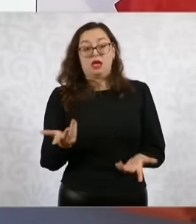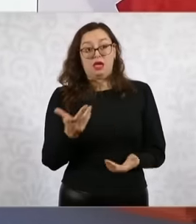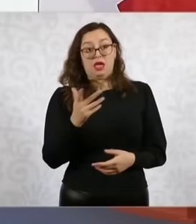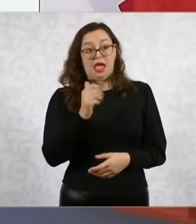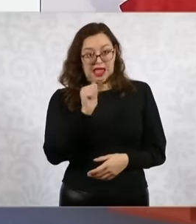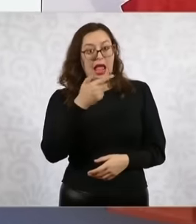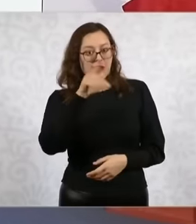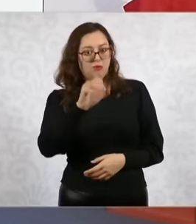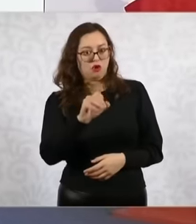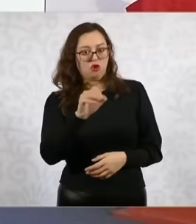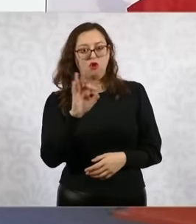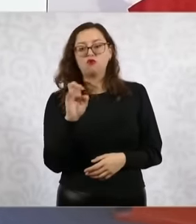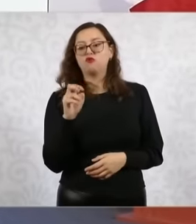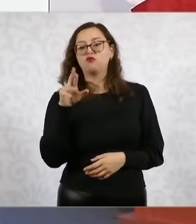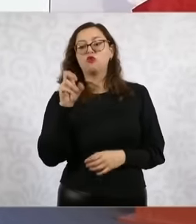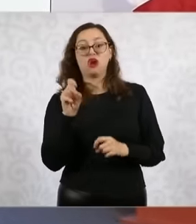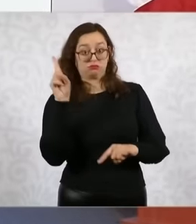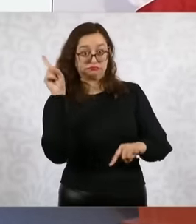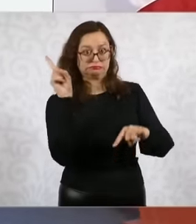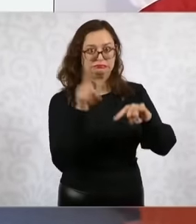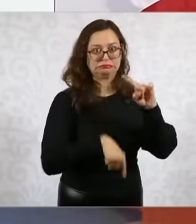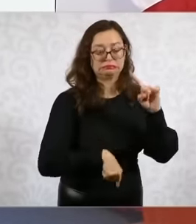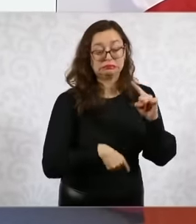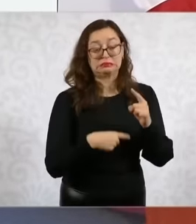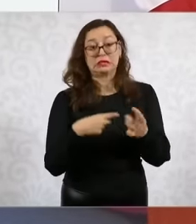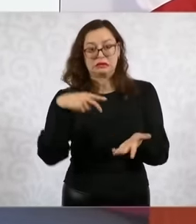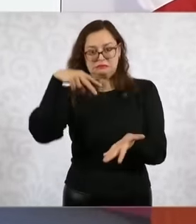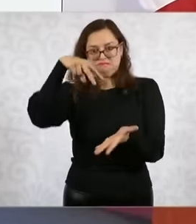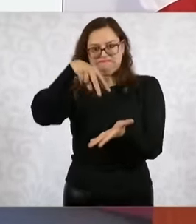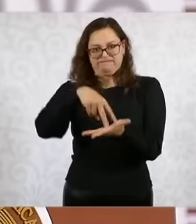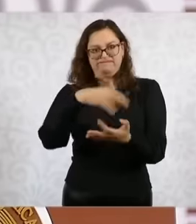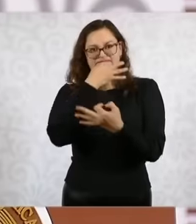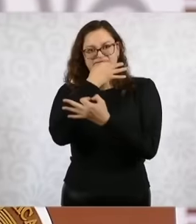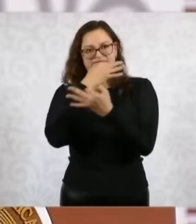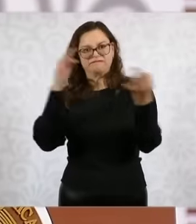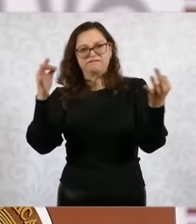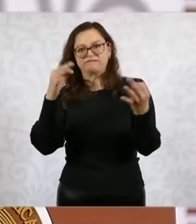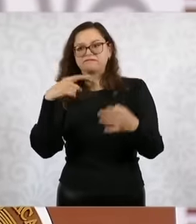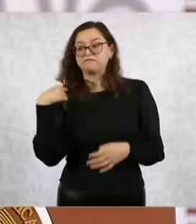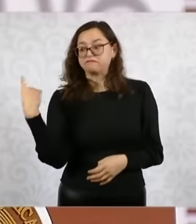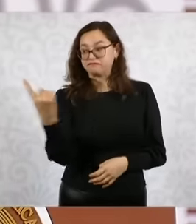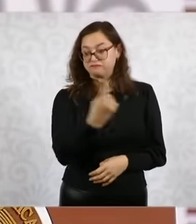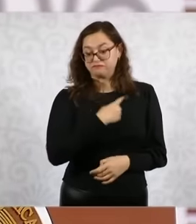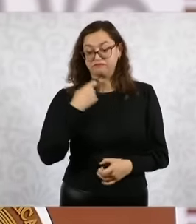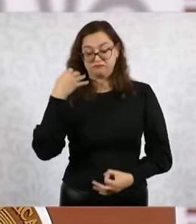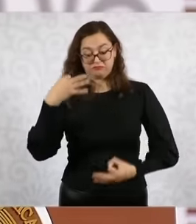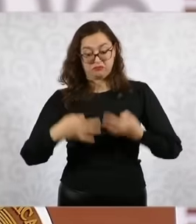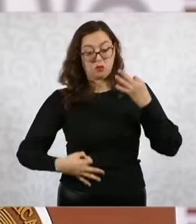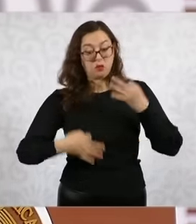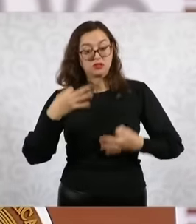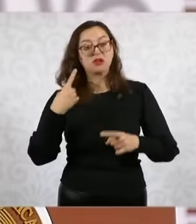is for history to judge you and me and the people of Mexico judged President López Obrador